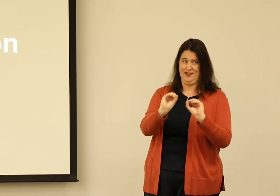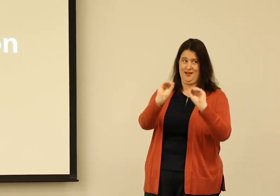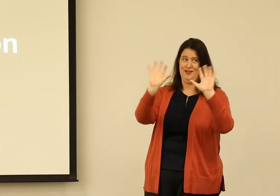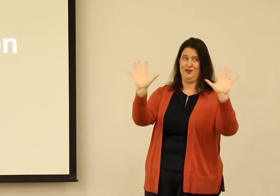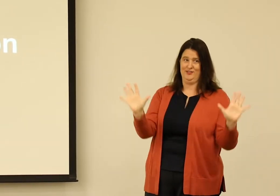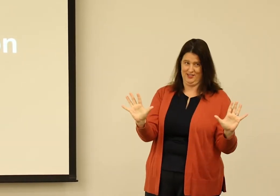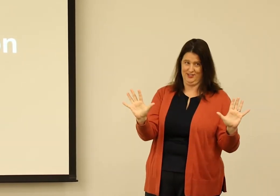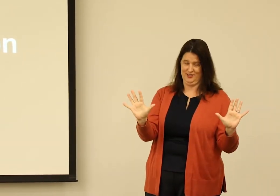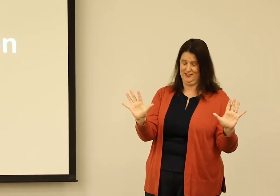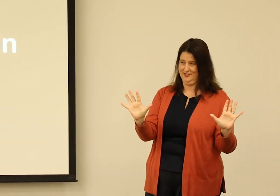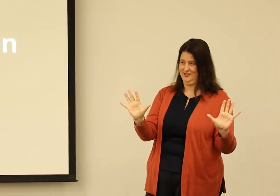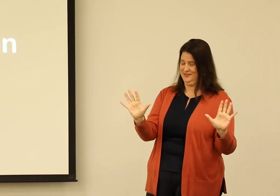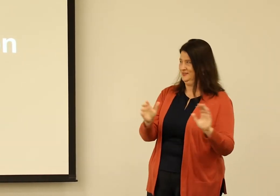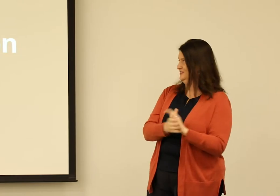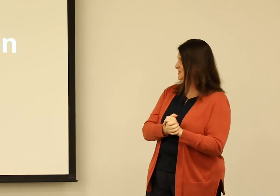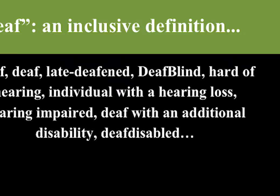But before I do that, a clarification.